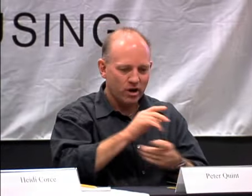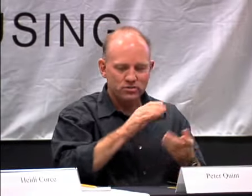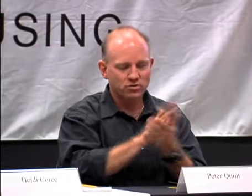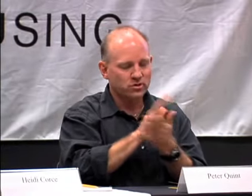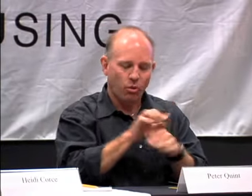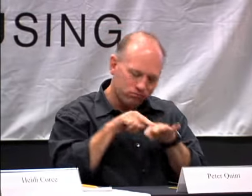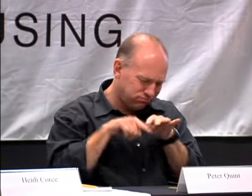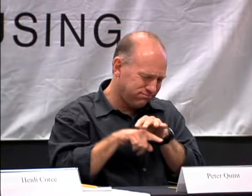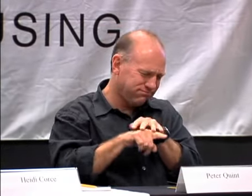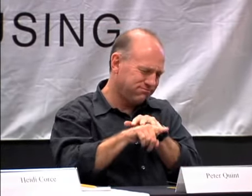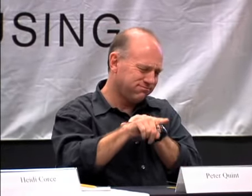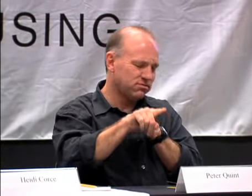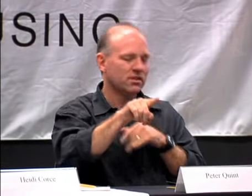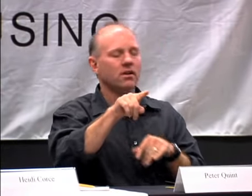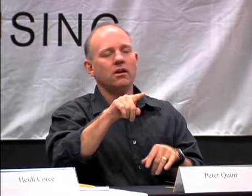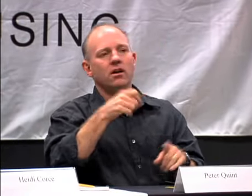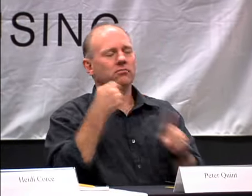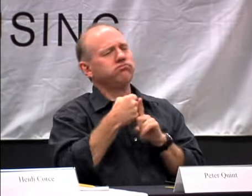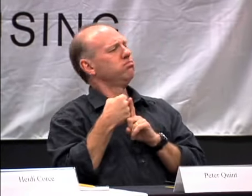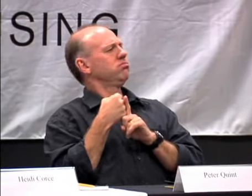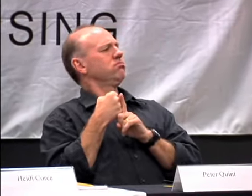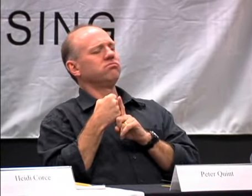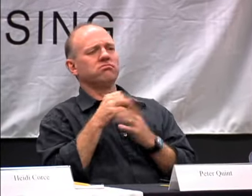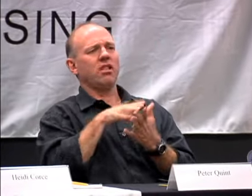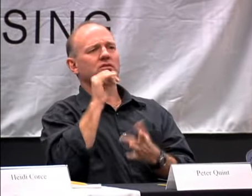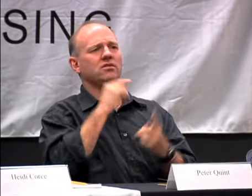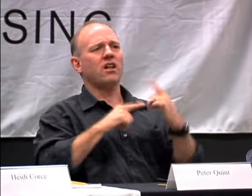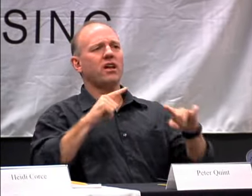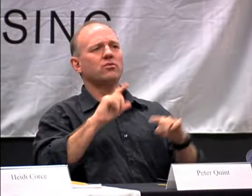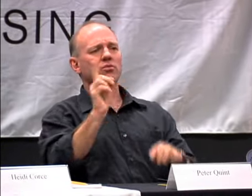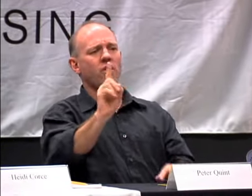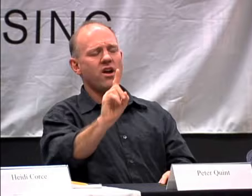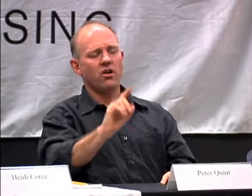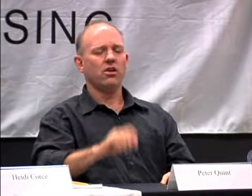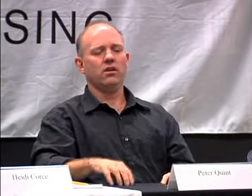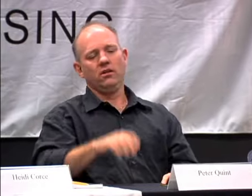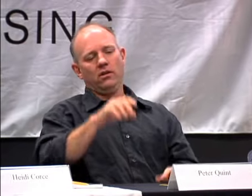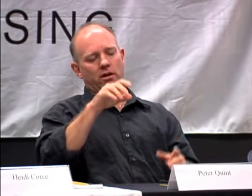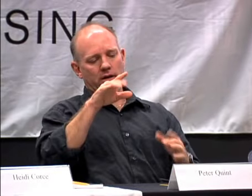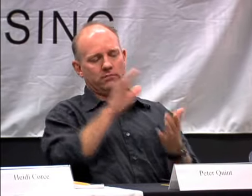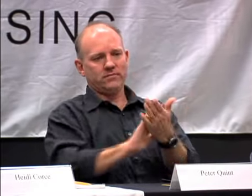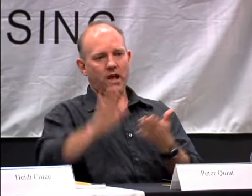SCHOOL, COLLEGE, AND GRADUATE SCHOOL. FINALLY, I LEARNED SIGN